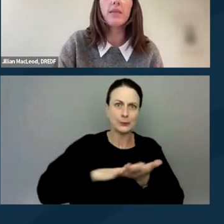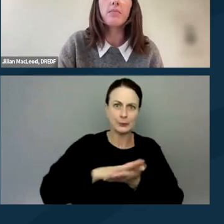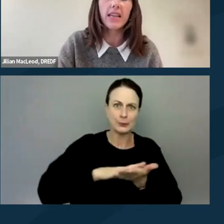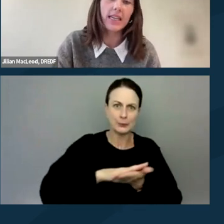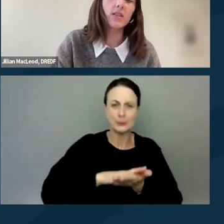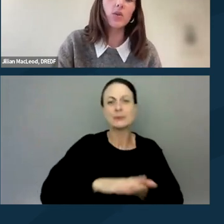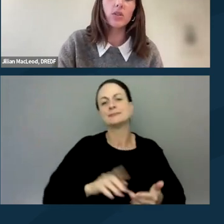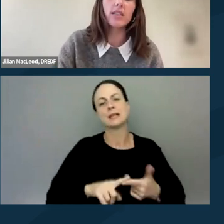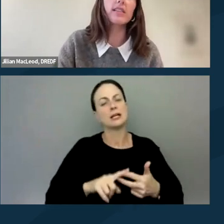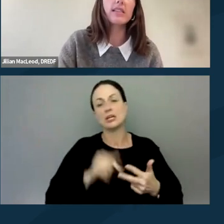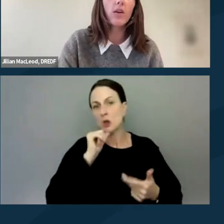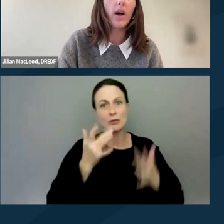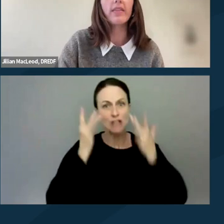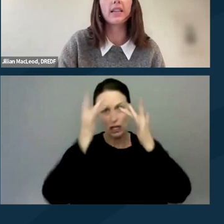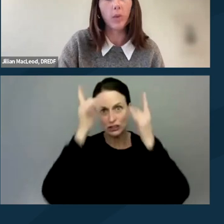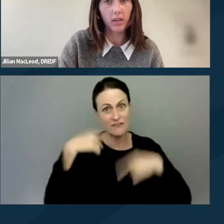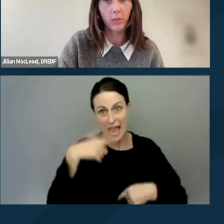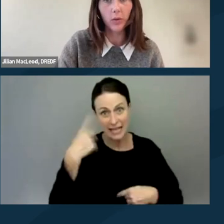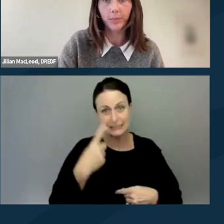and maintain social distancing when that is possible.